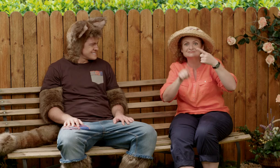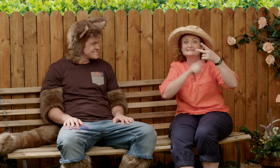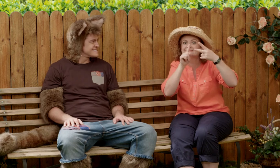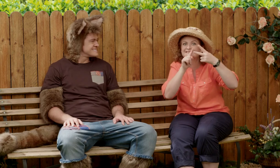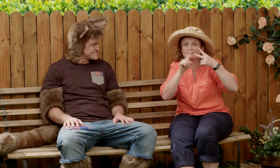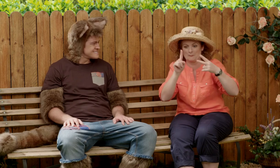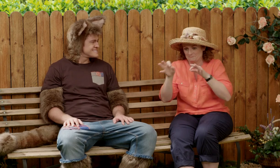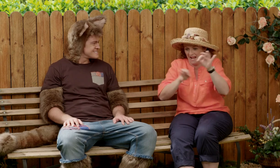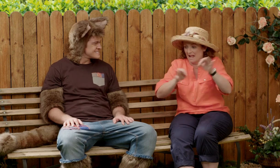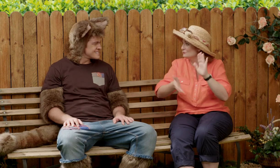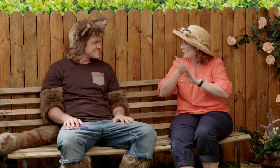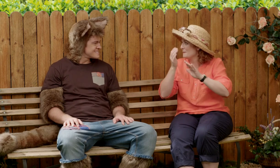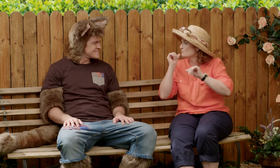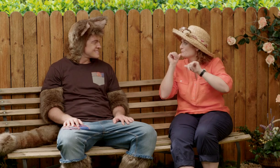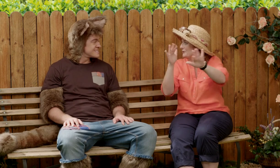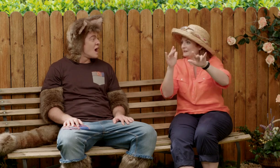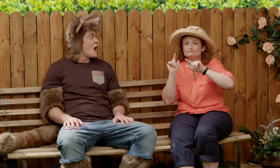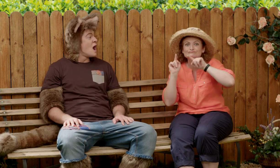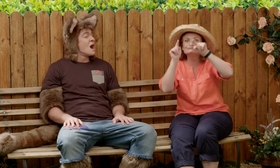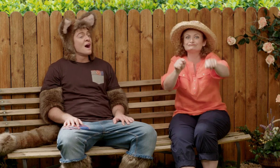And then we made plans to go to the beach.